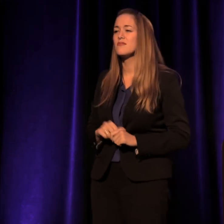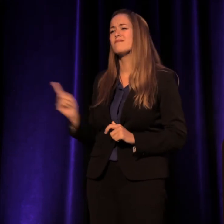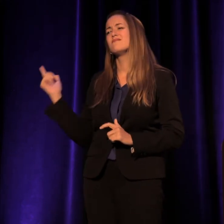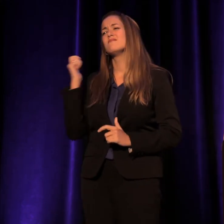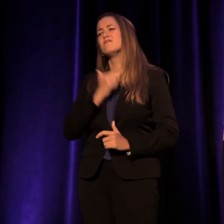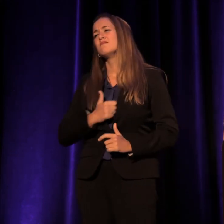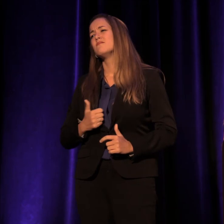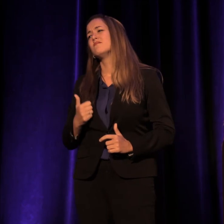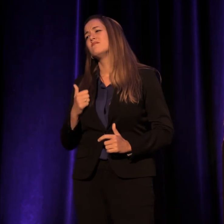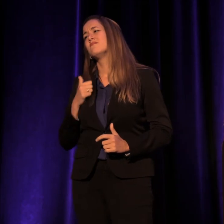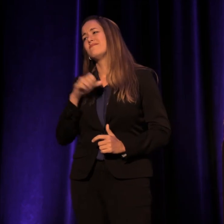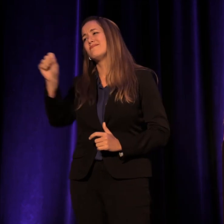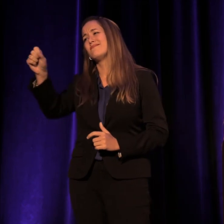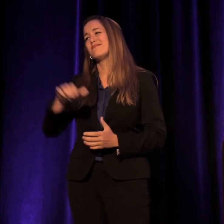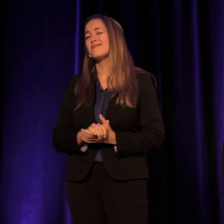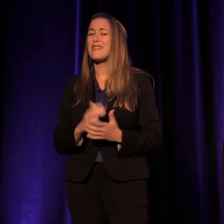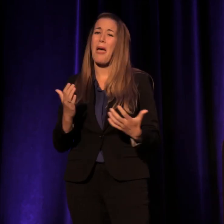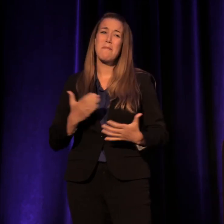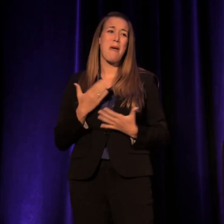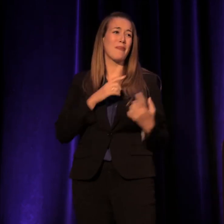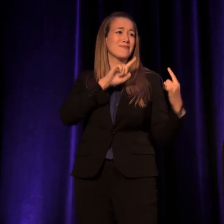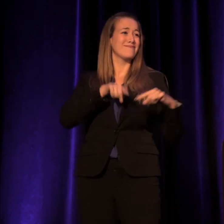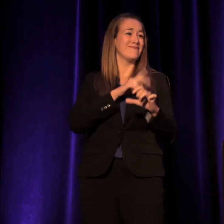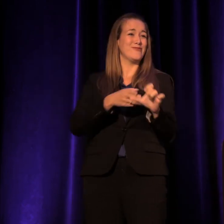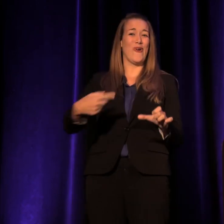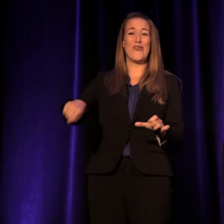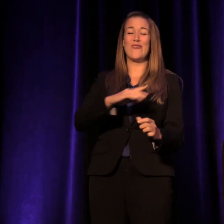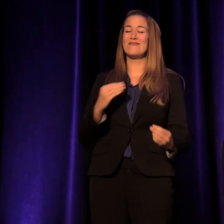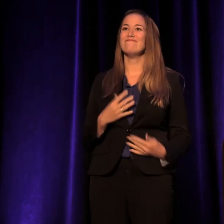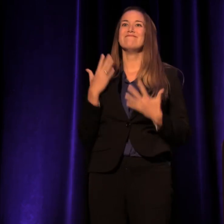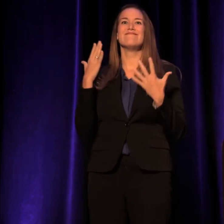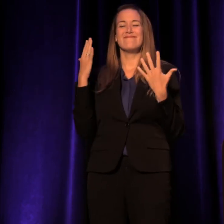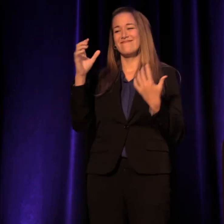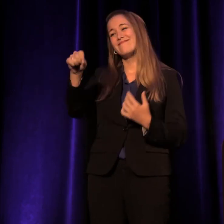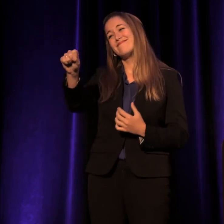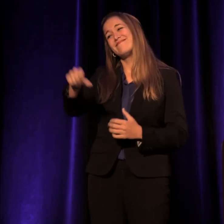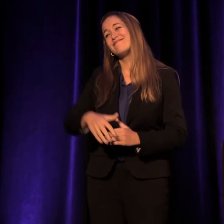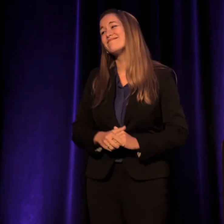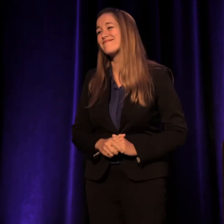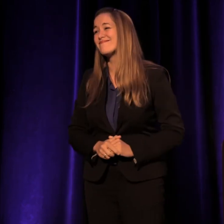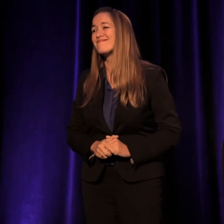and I'm happy to be here with you, thrilled, thrilled beyond measure.